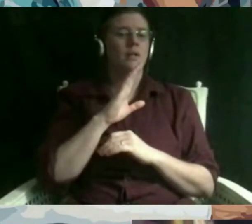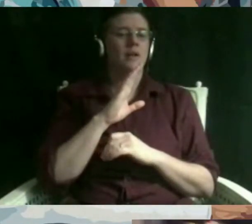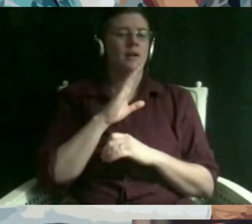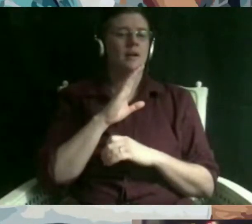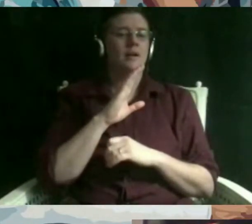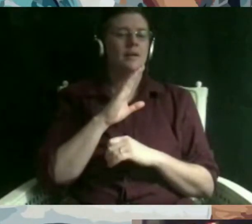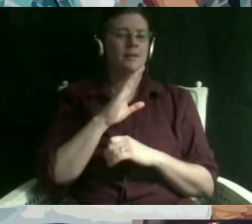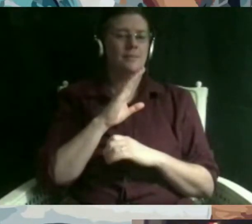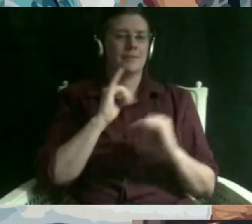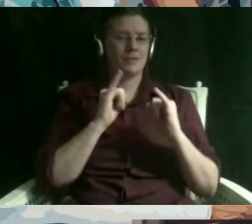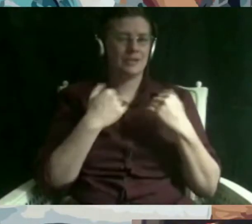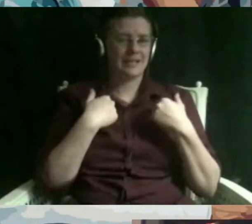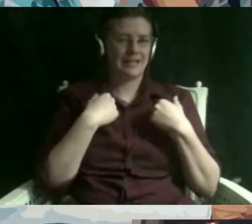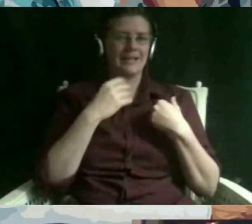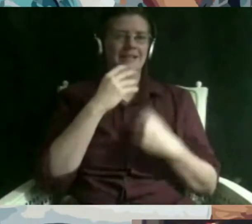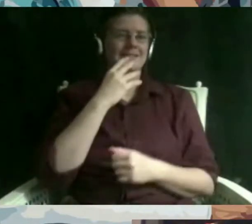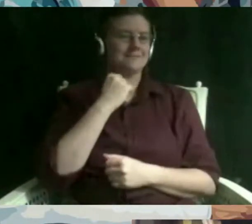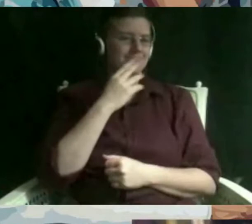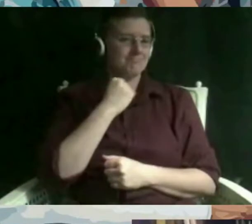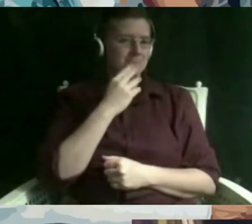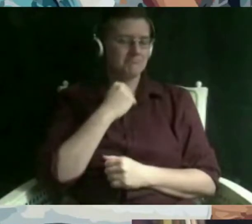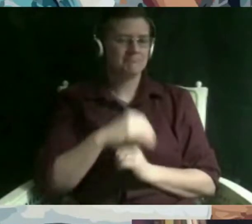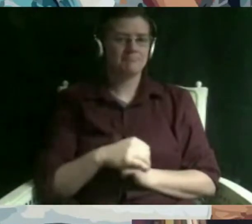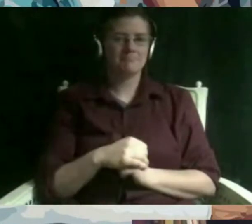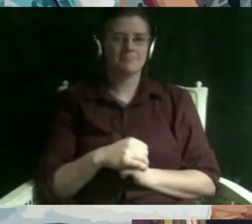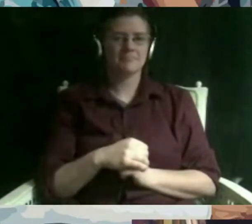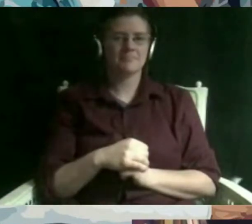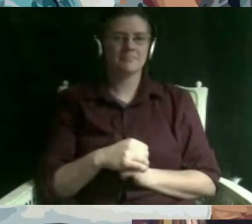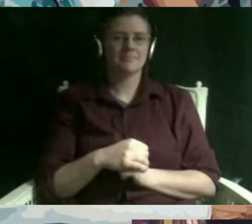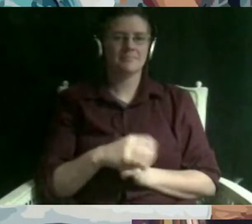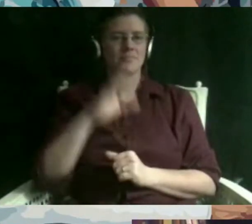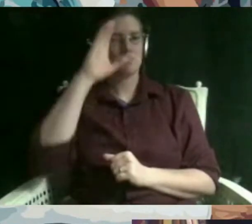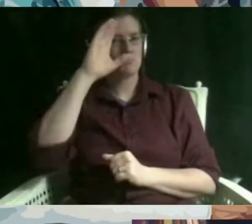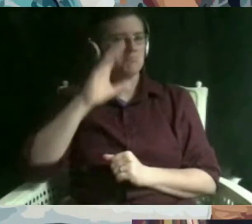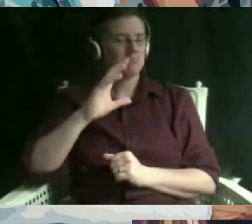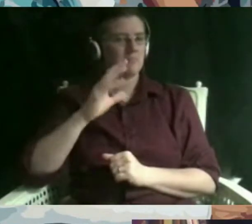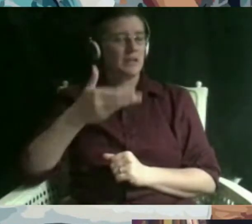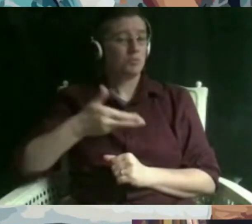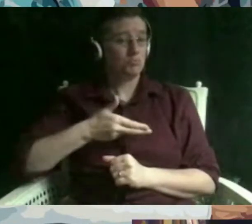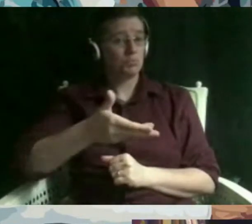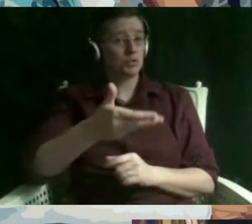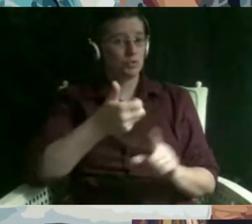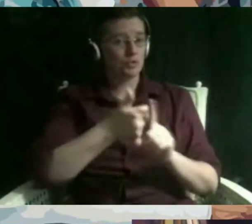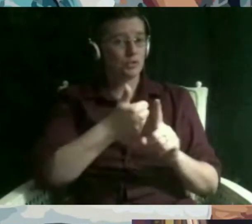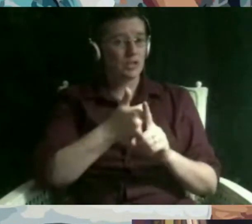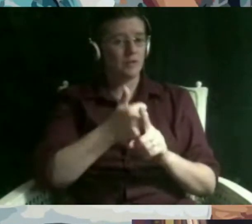has a jewish faith so hi enter can you please introduce yourself and your faith in practice